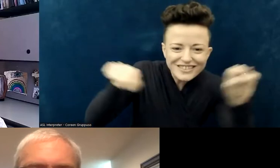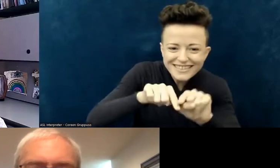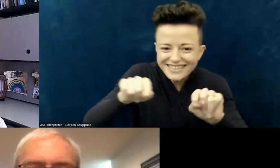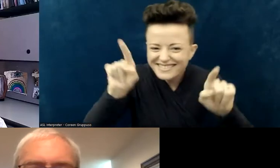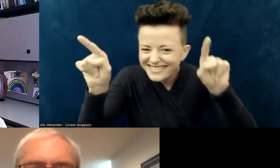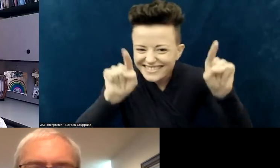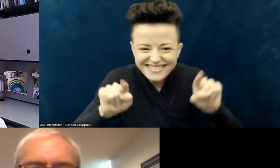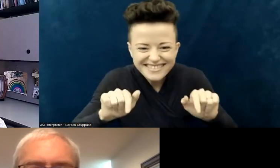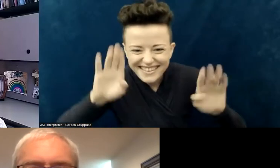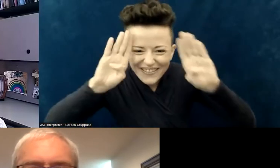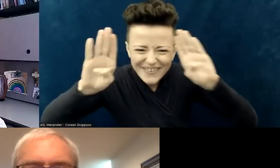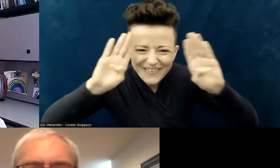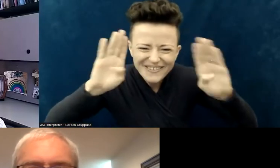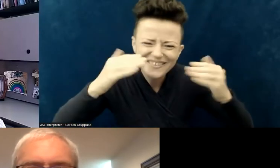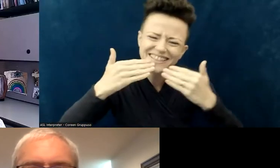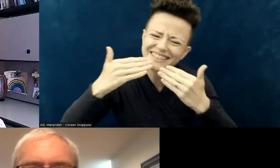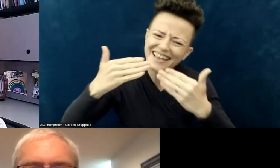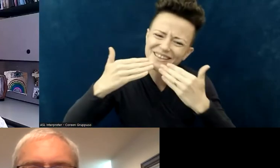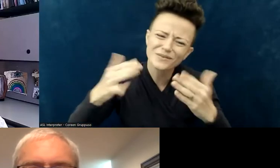Thank you, everybody who helped make today happen.